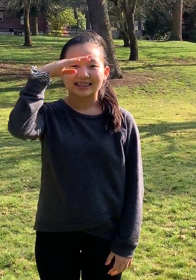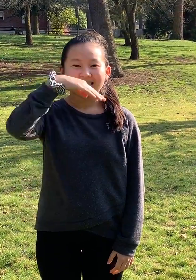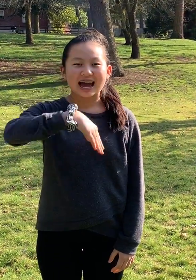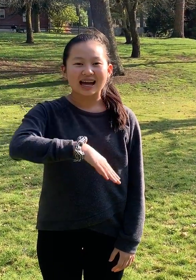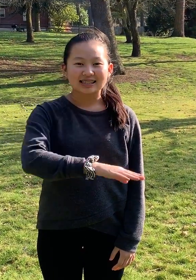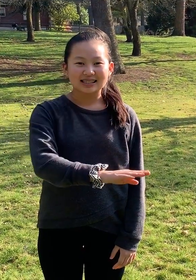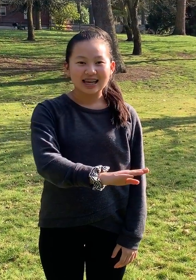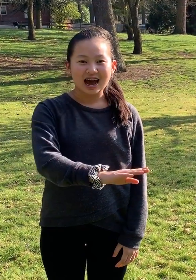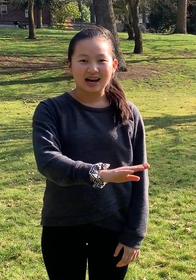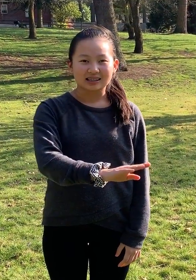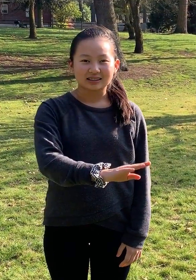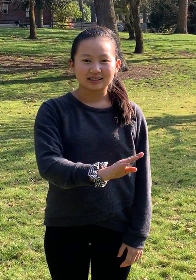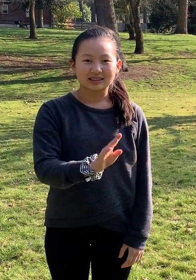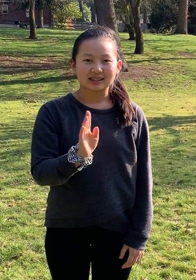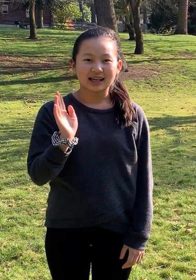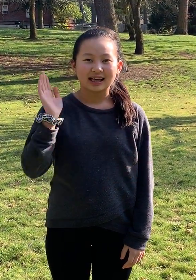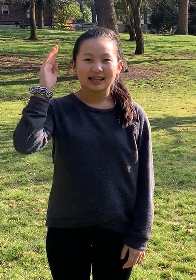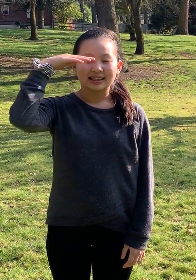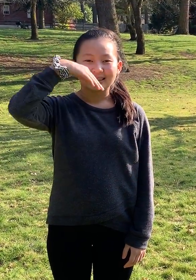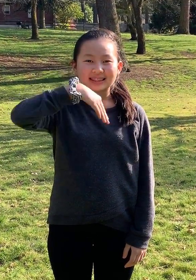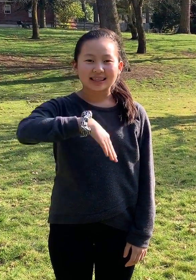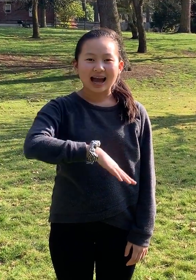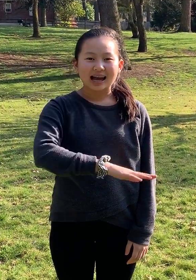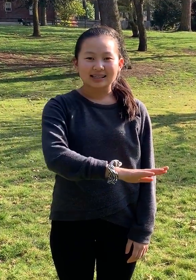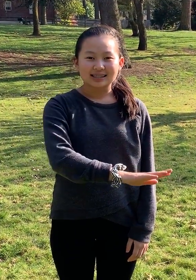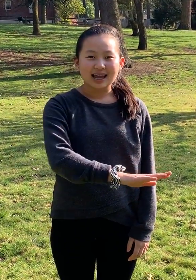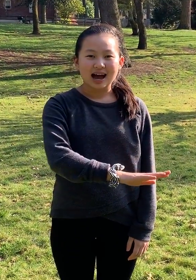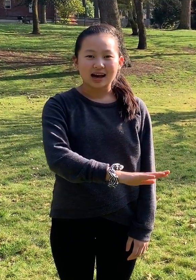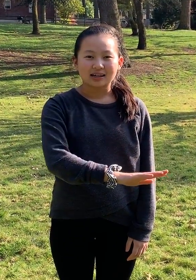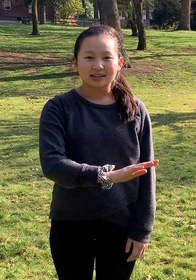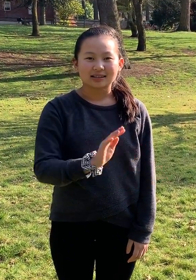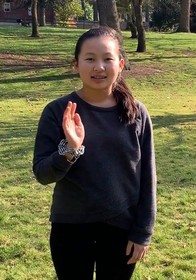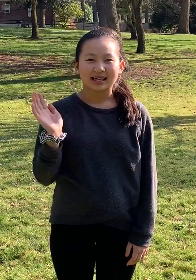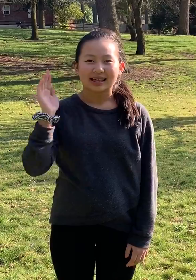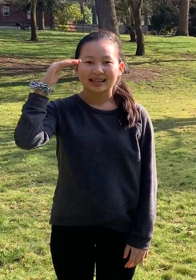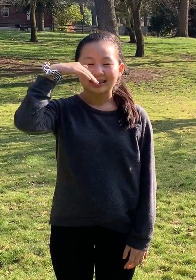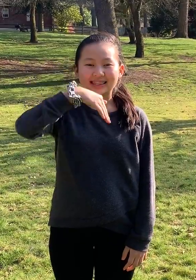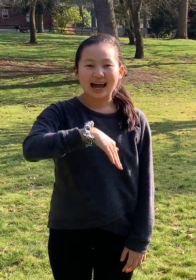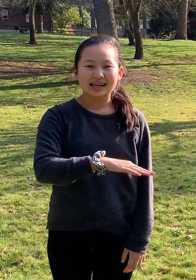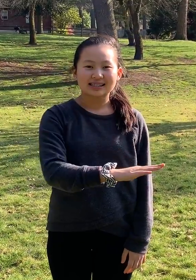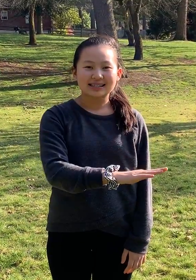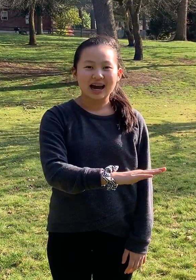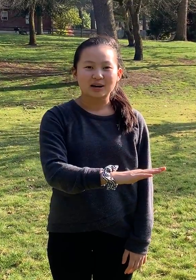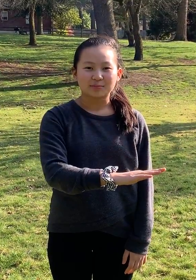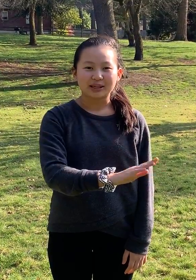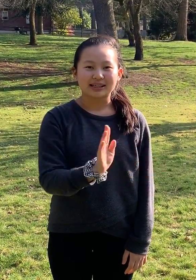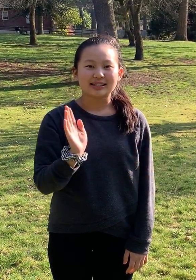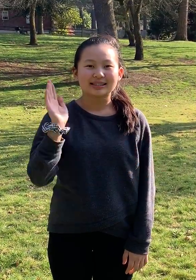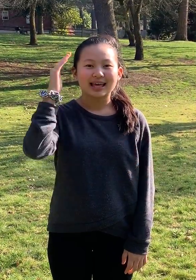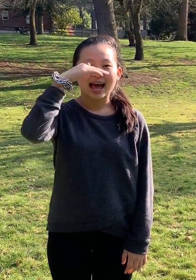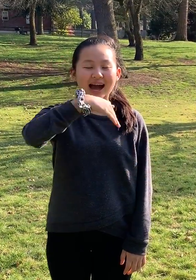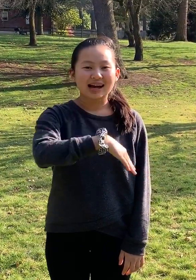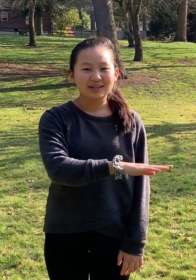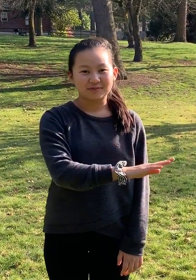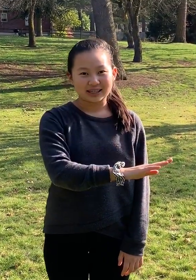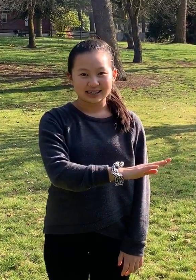dà xiàng 大象 (Elephant) means "Elephant".